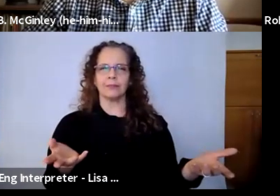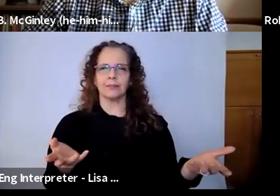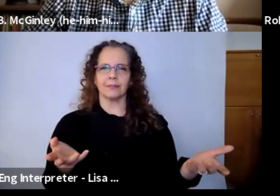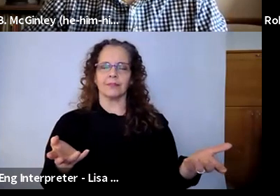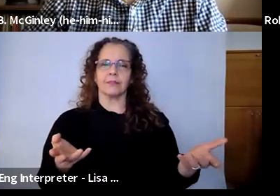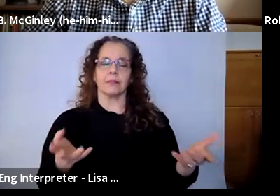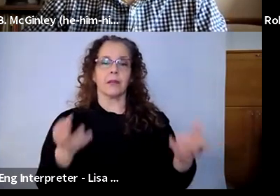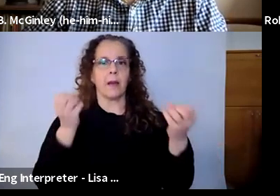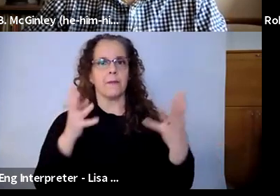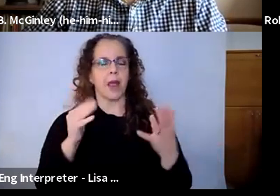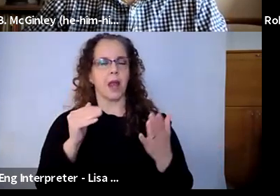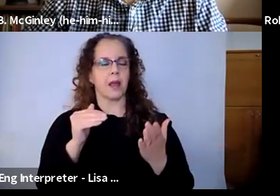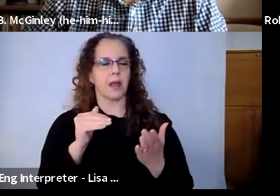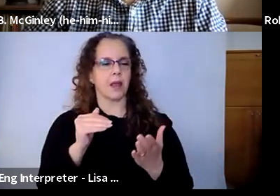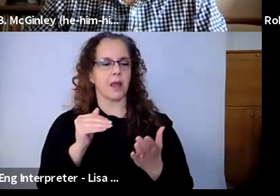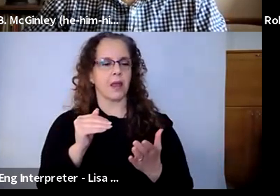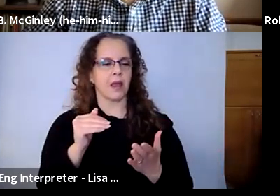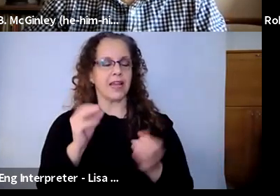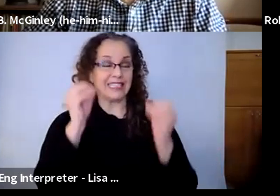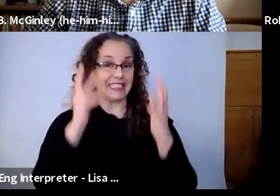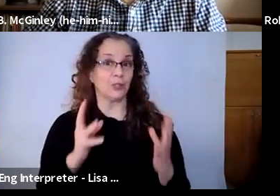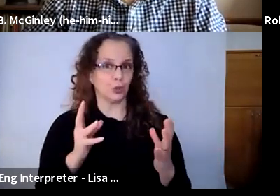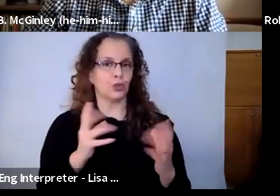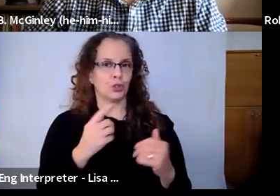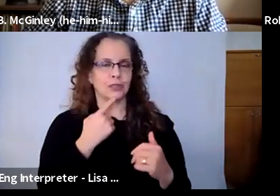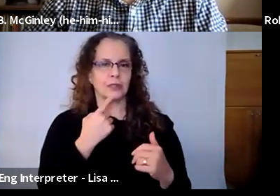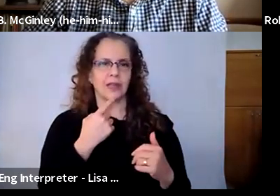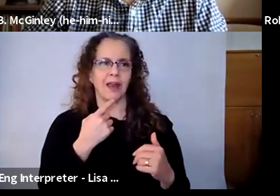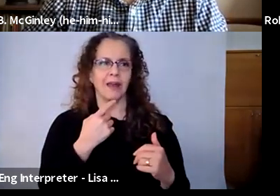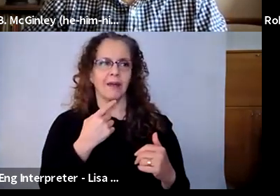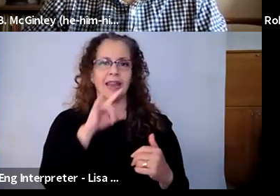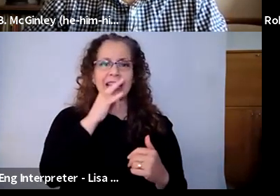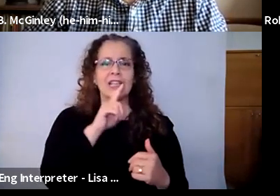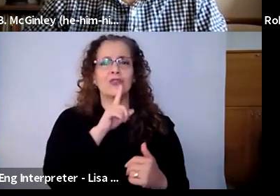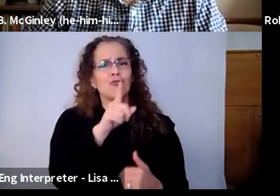heard teachers at school say, "Our kids really need this. It's so important."